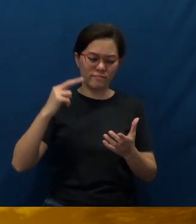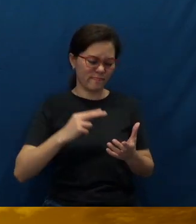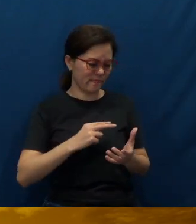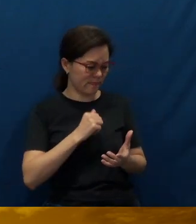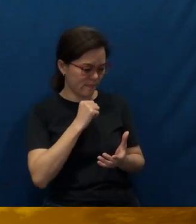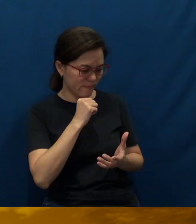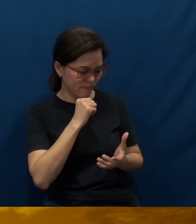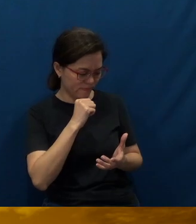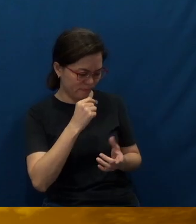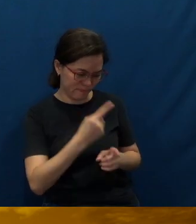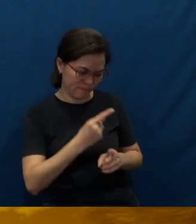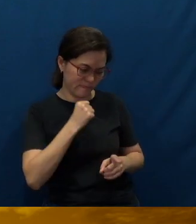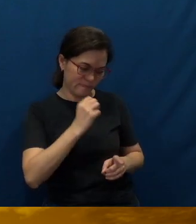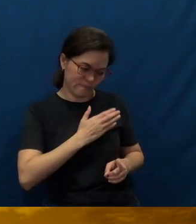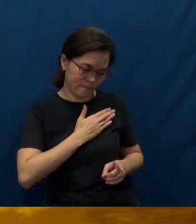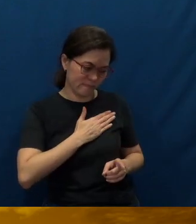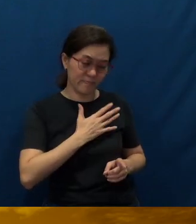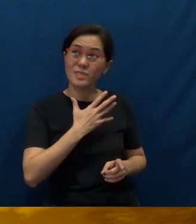and remove it from our lives.